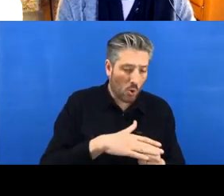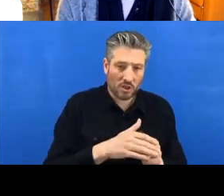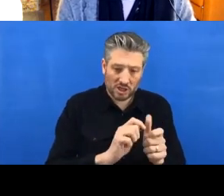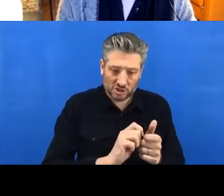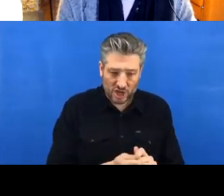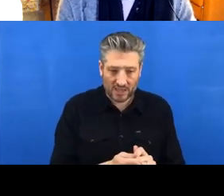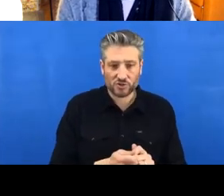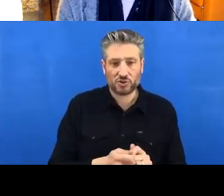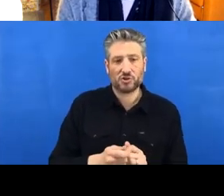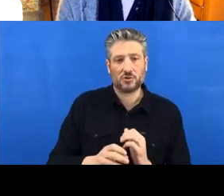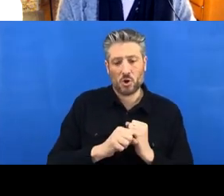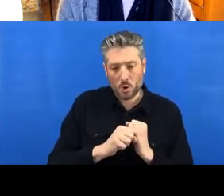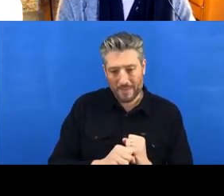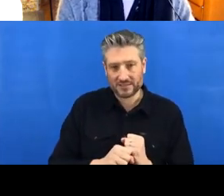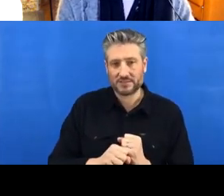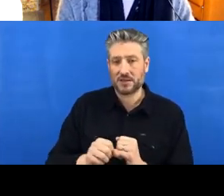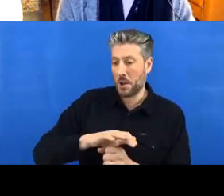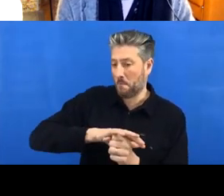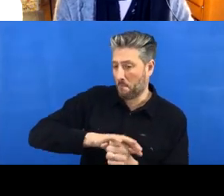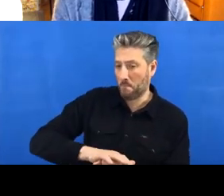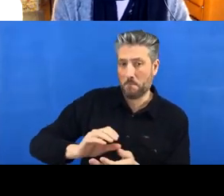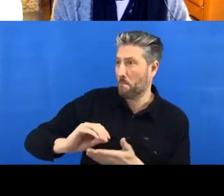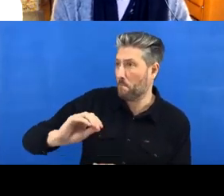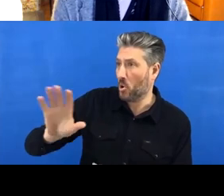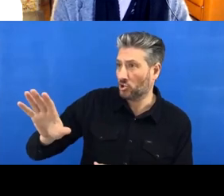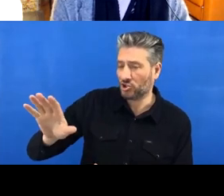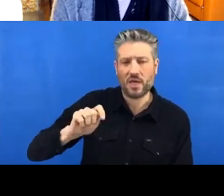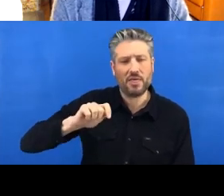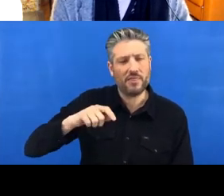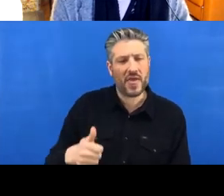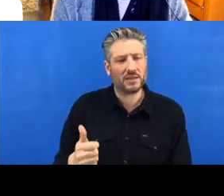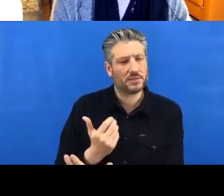Then at the end I’m going to ask you to do something called submitting a pull request, which means